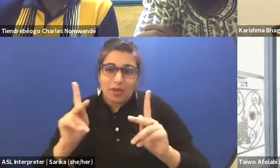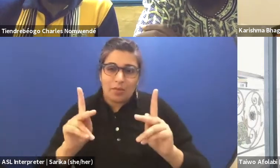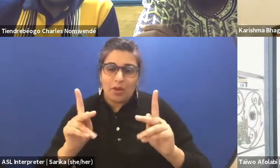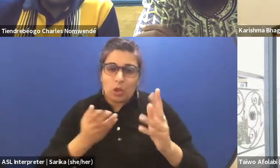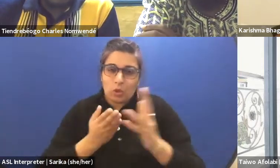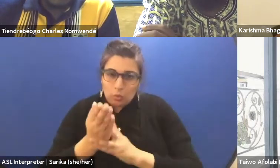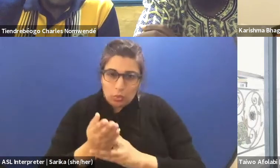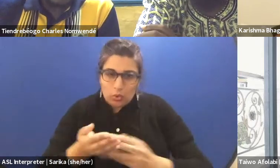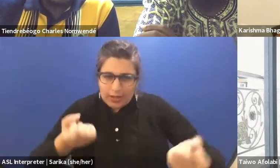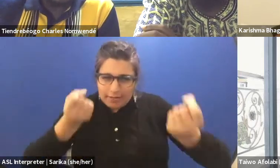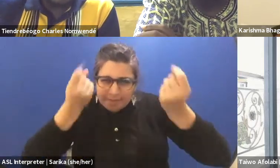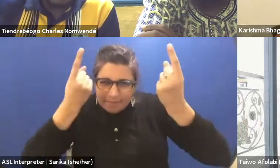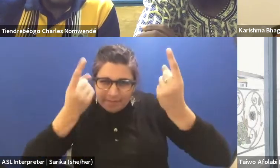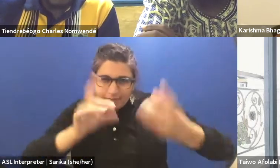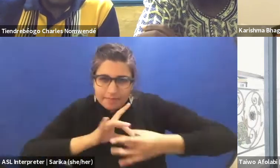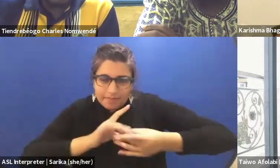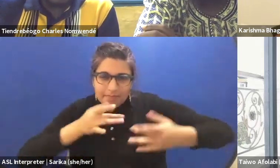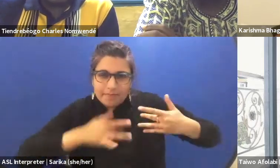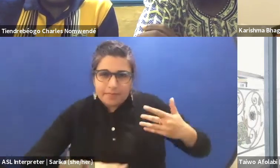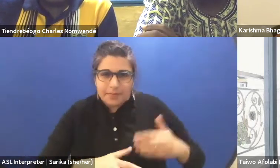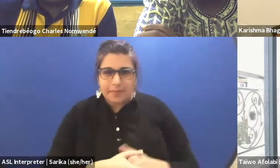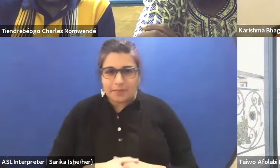(Charles speaking French)